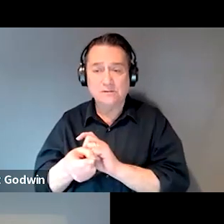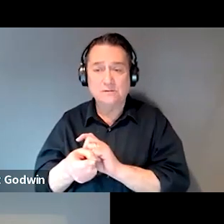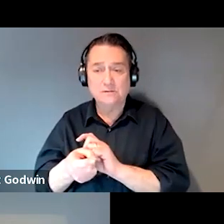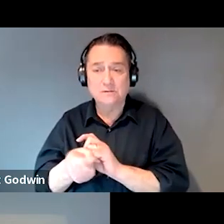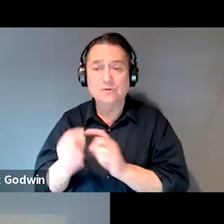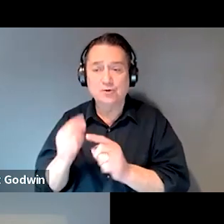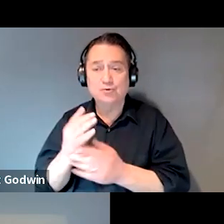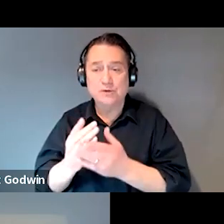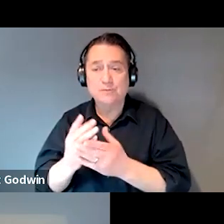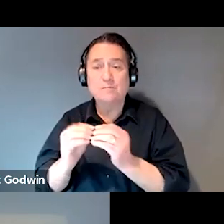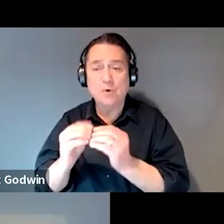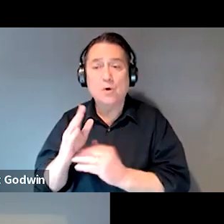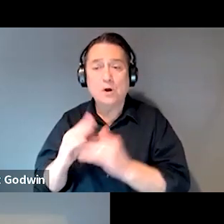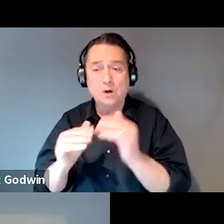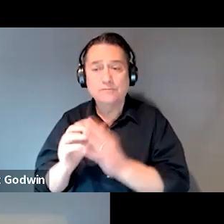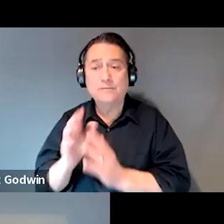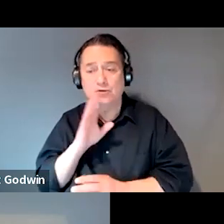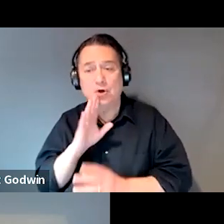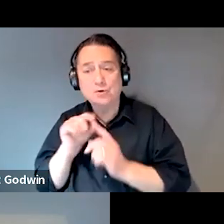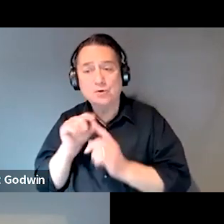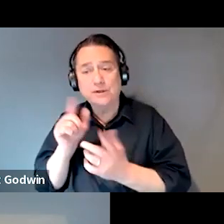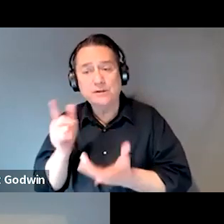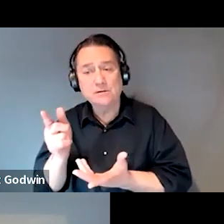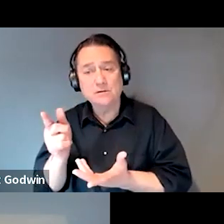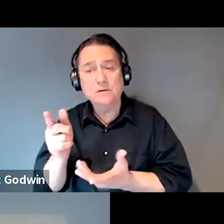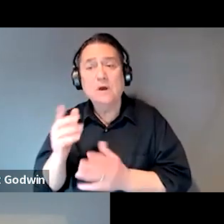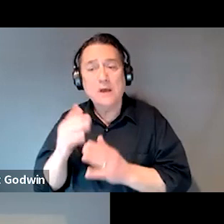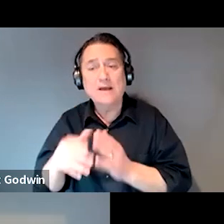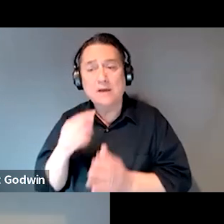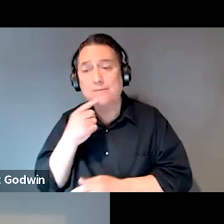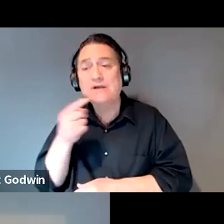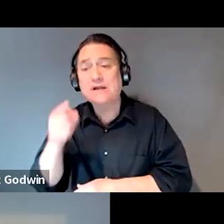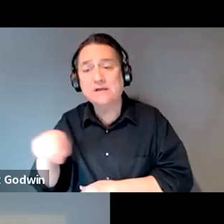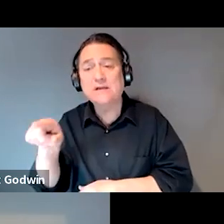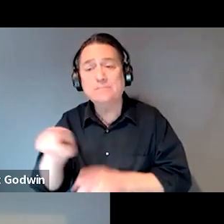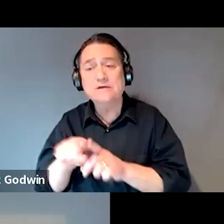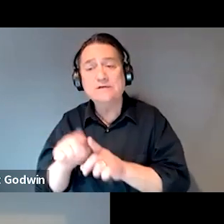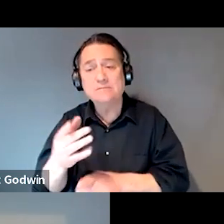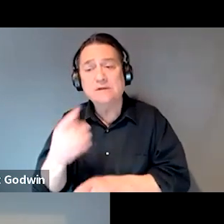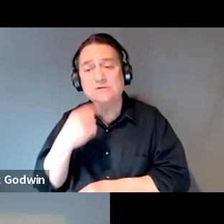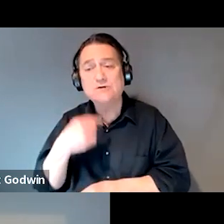that he was more comfortable speaking with, and he ended up telling them the same things that he told me and he was approved